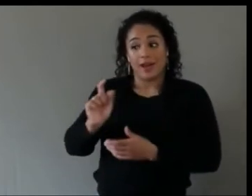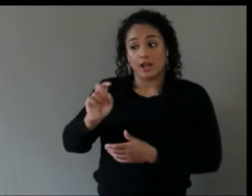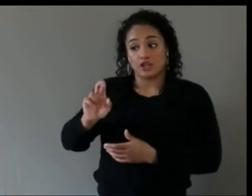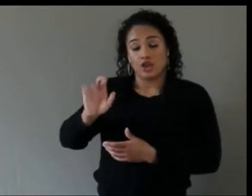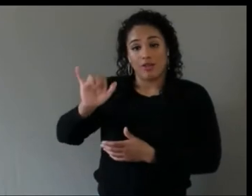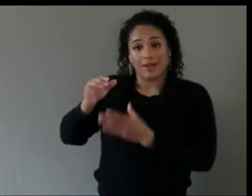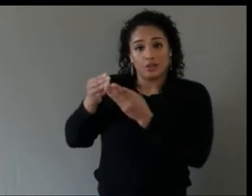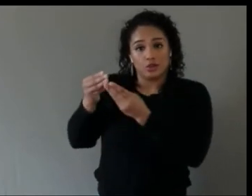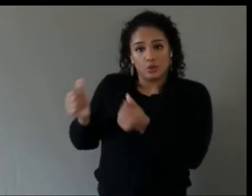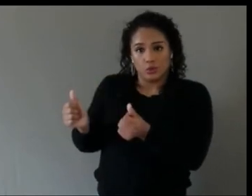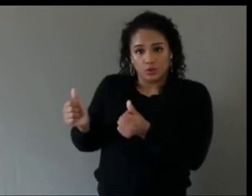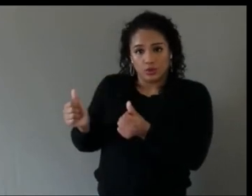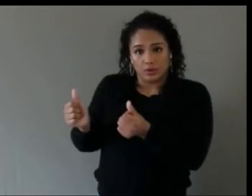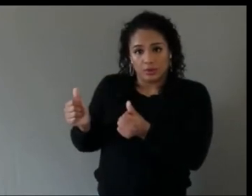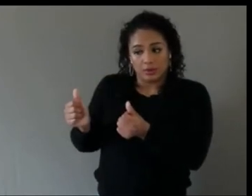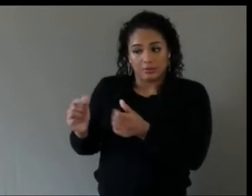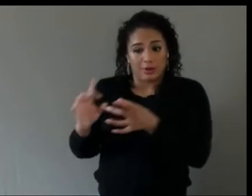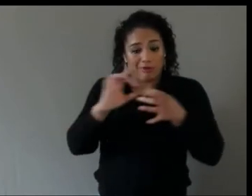do with the problem and just trying to figure out the problem.